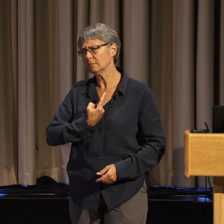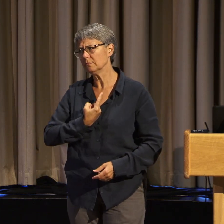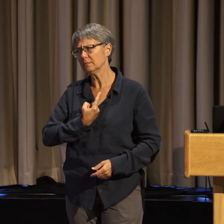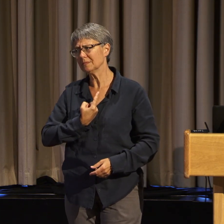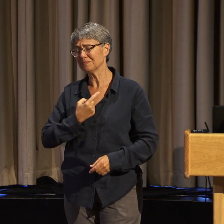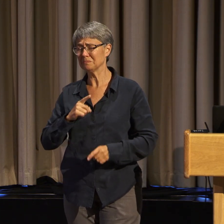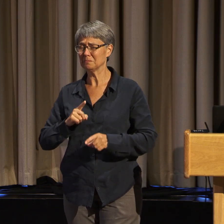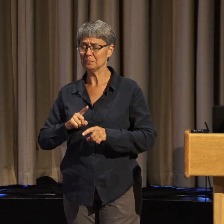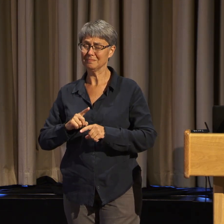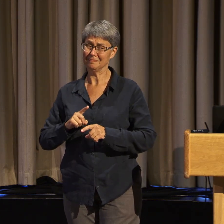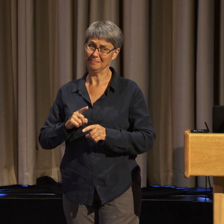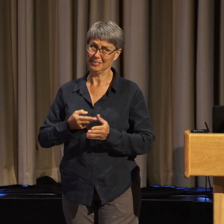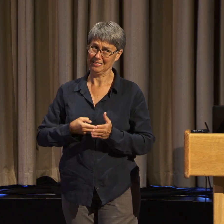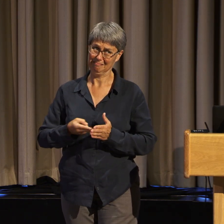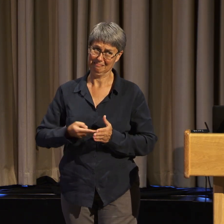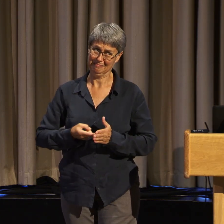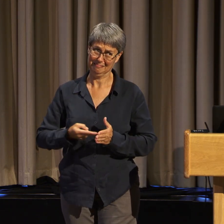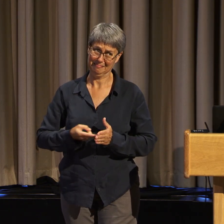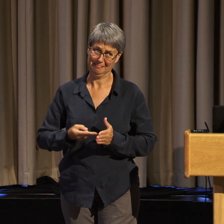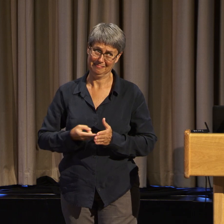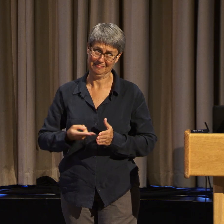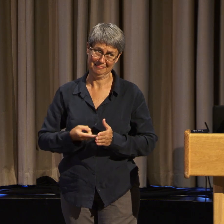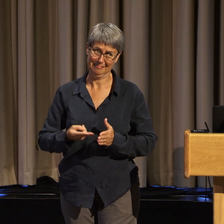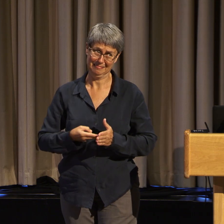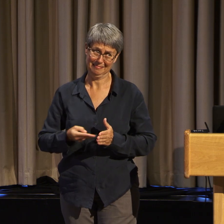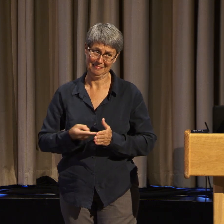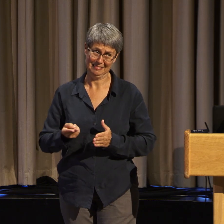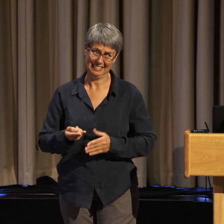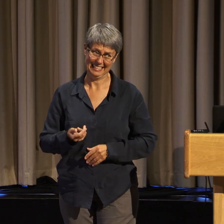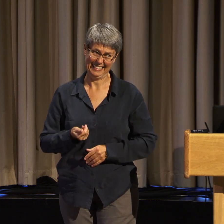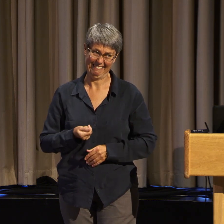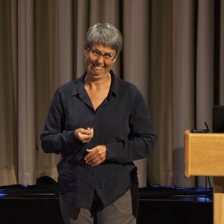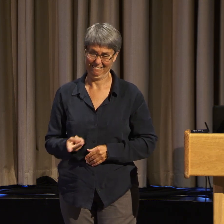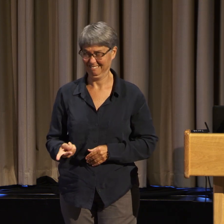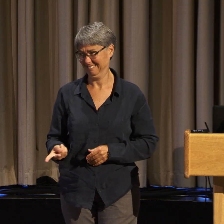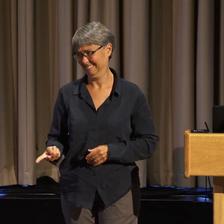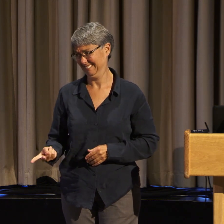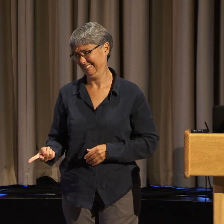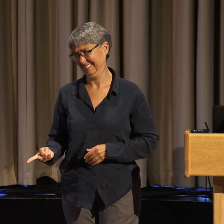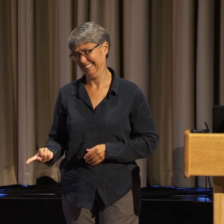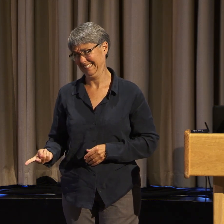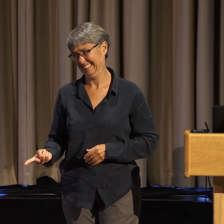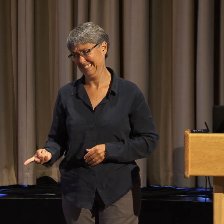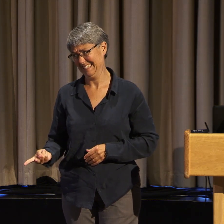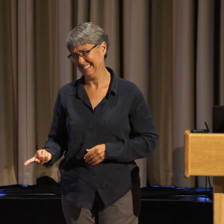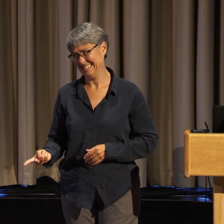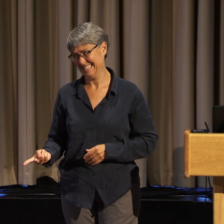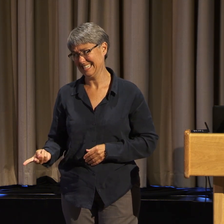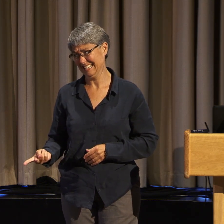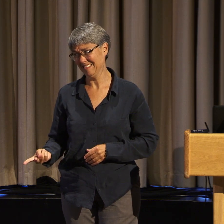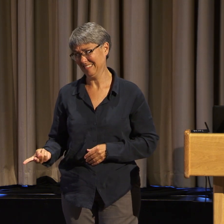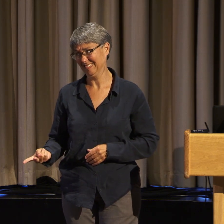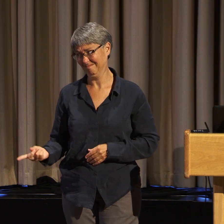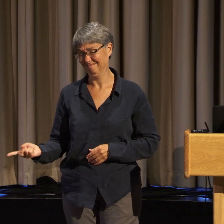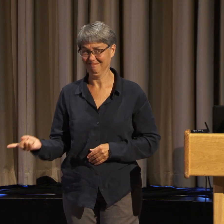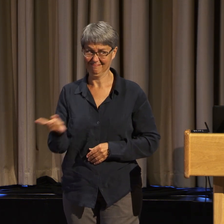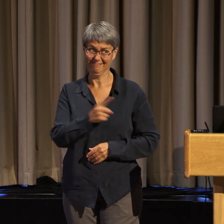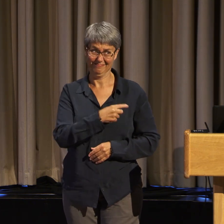But you know?